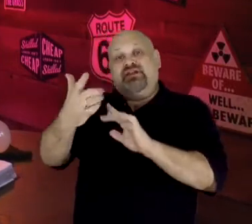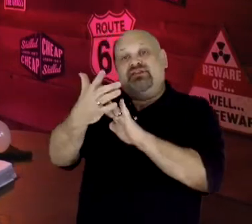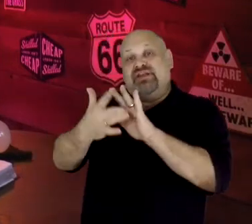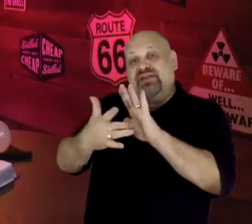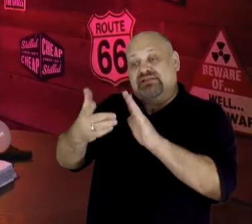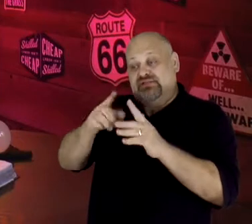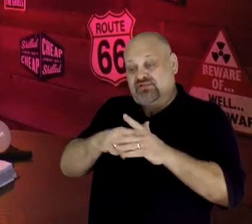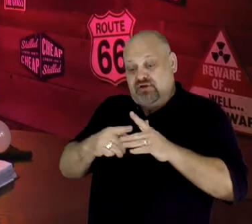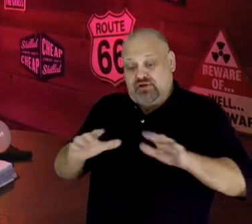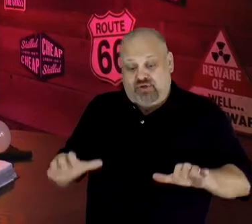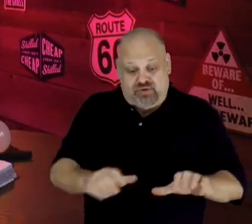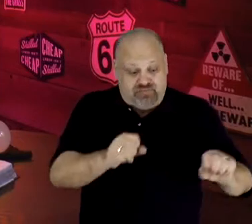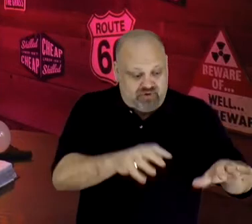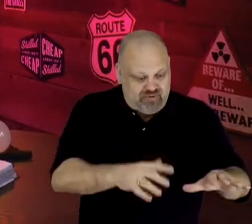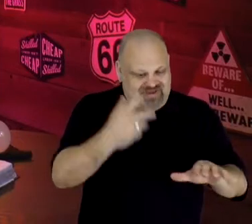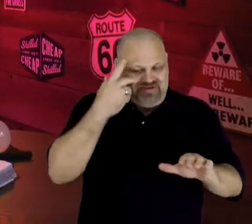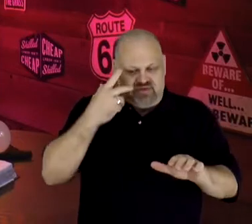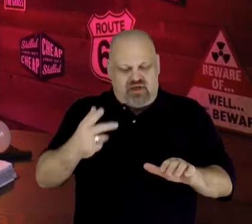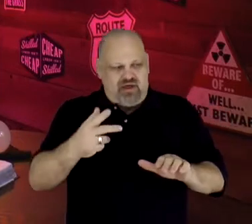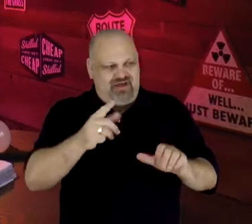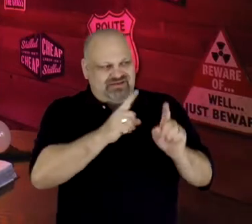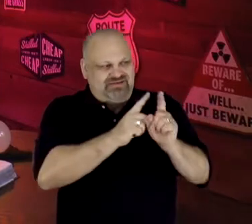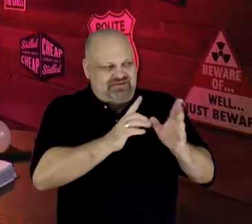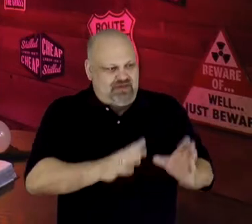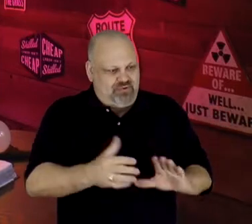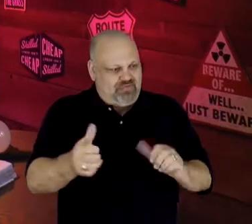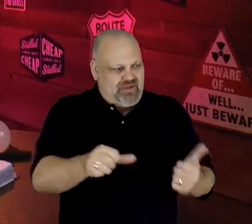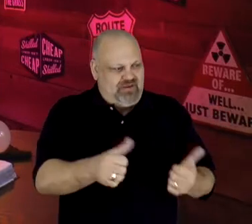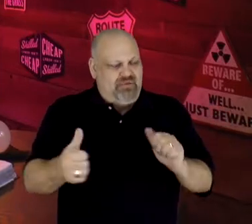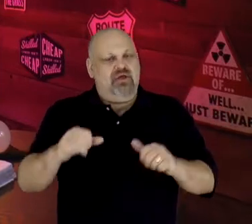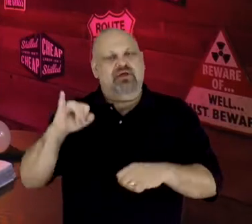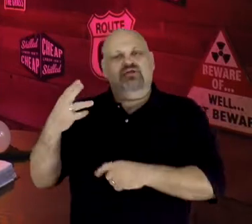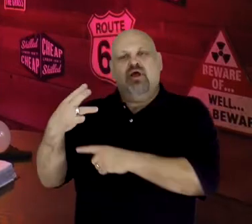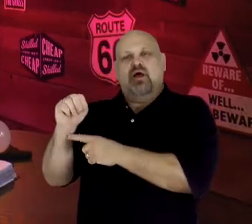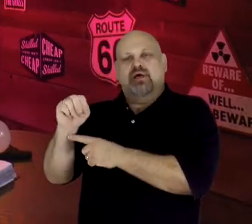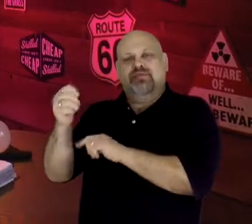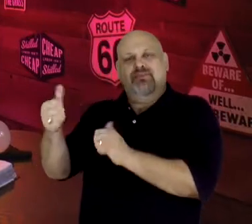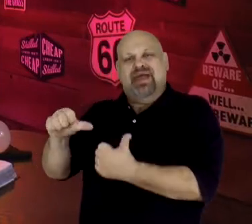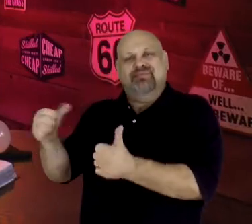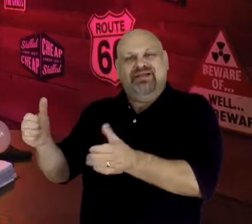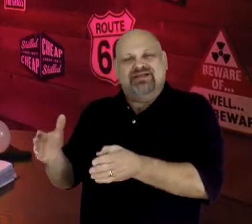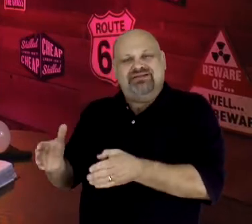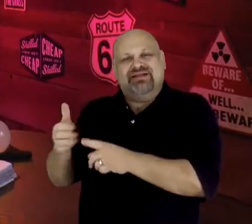baptisms performed by his disciples. John the Baptist was the second-cousin of Jesus,